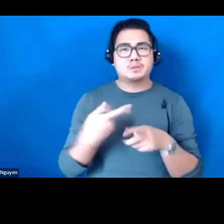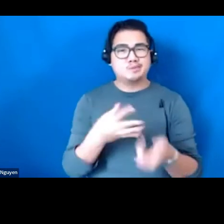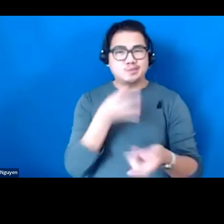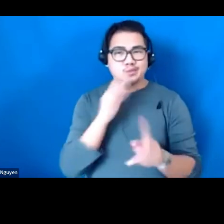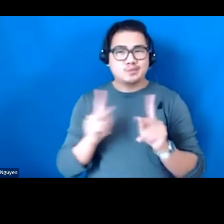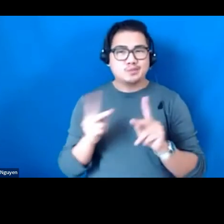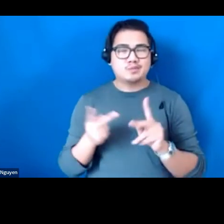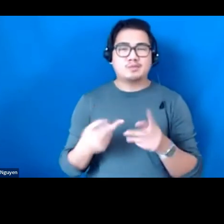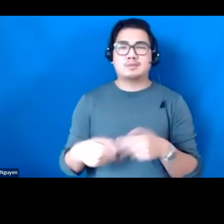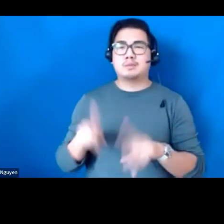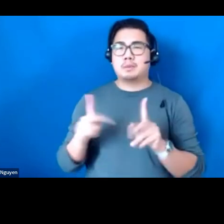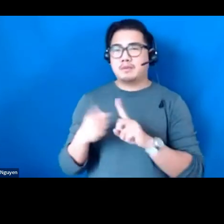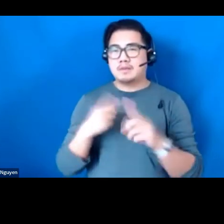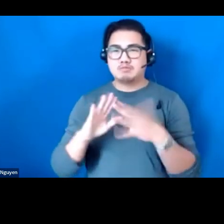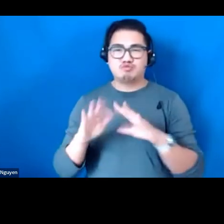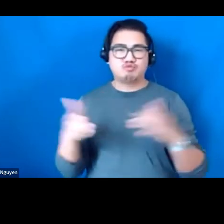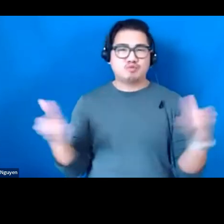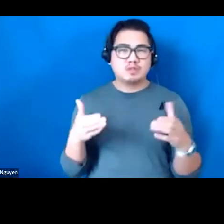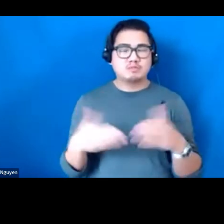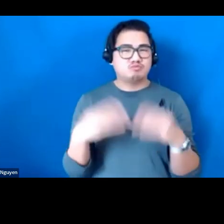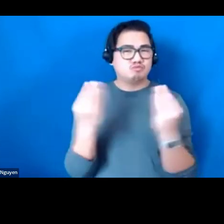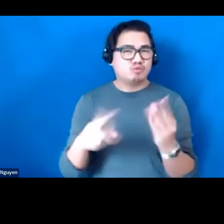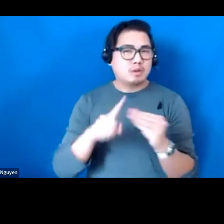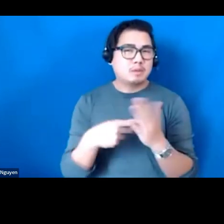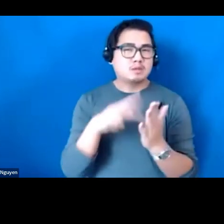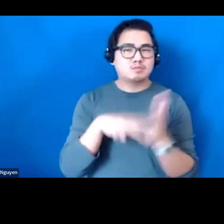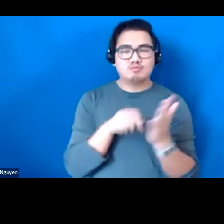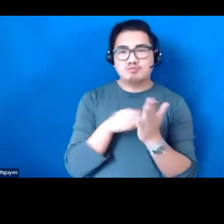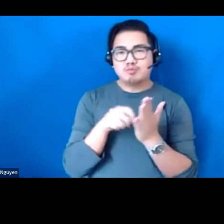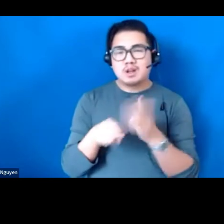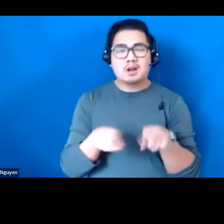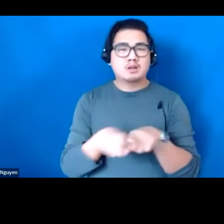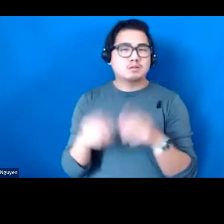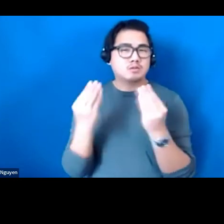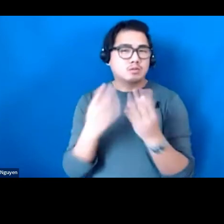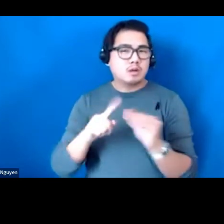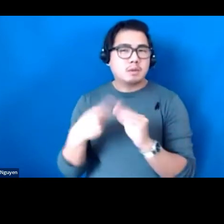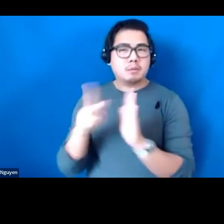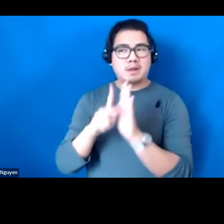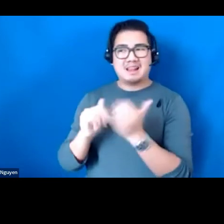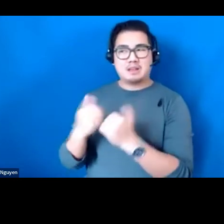Evidence-based literacy instructed, and related policies that affect students and teachers.